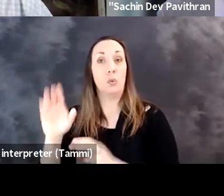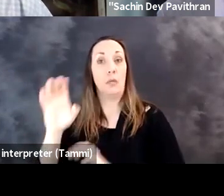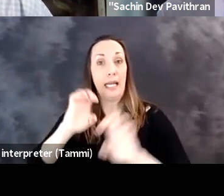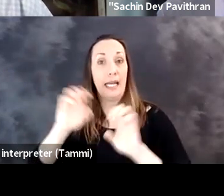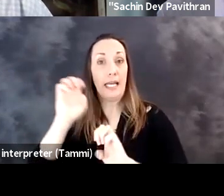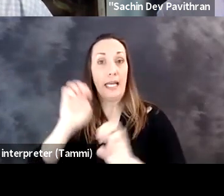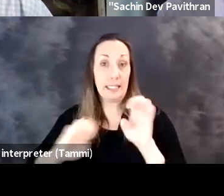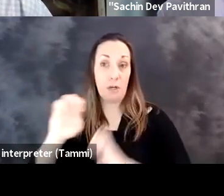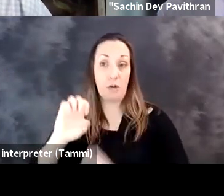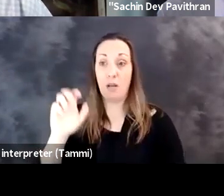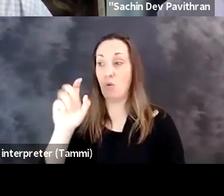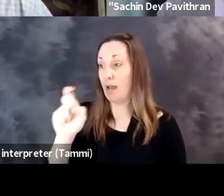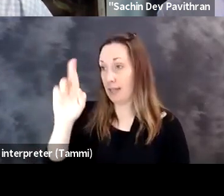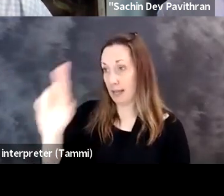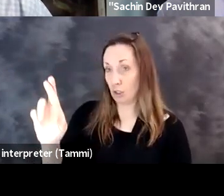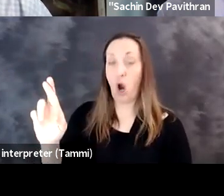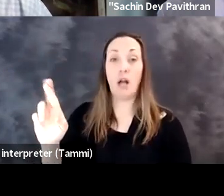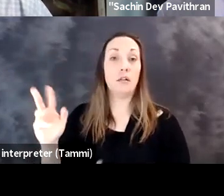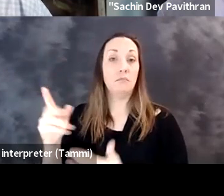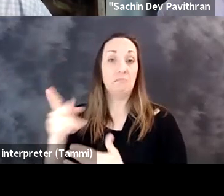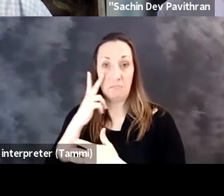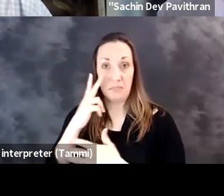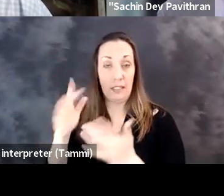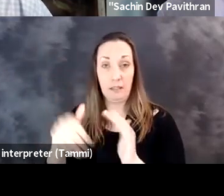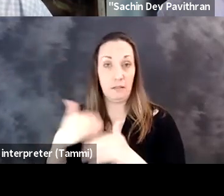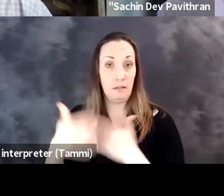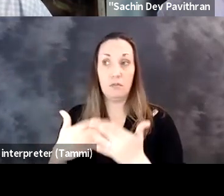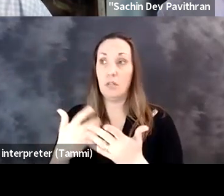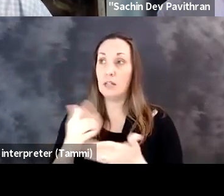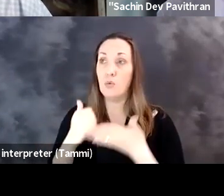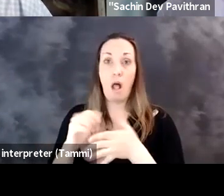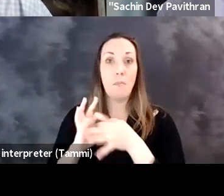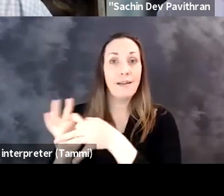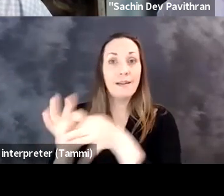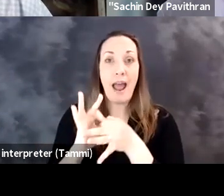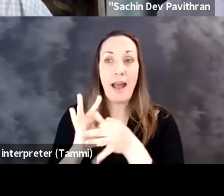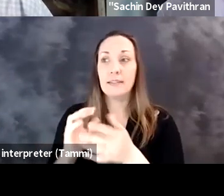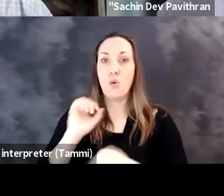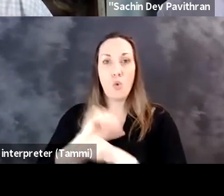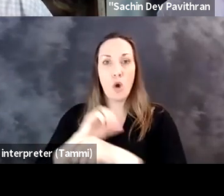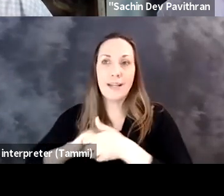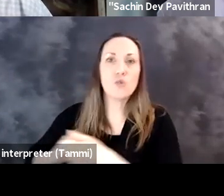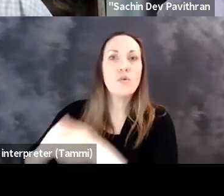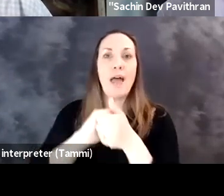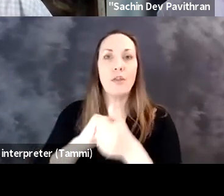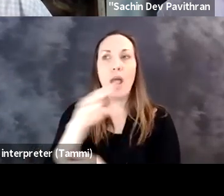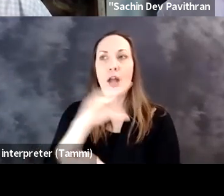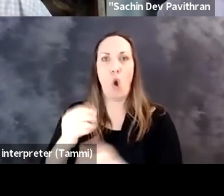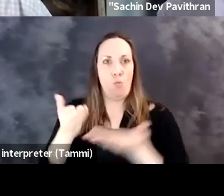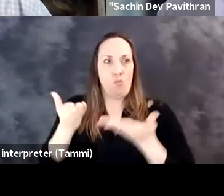caused companies and organizations to experiment with XR as a way to help people communicate, connect, and be